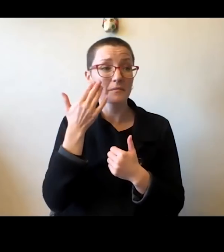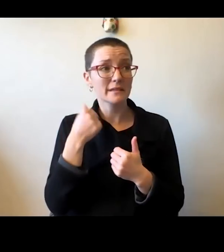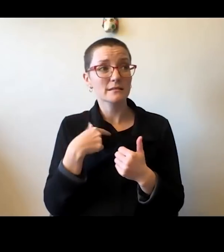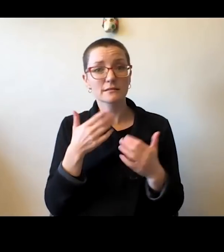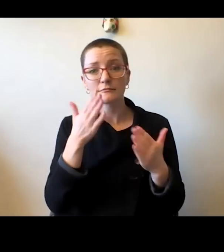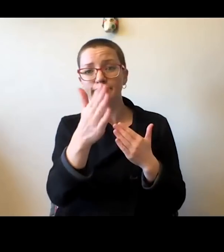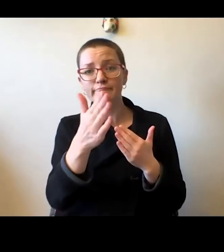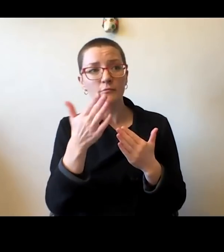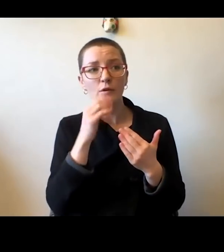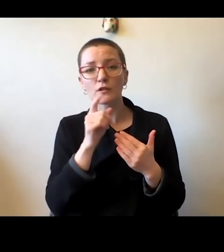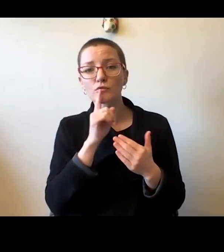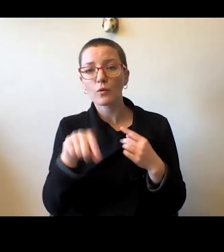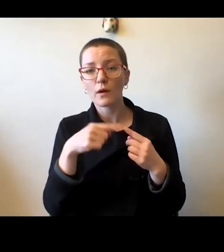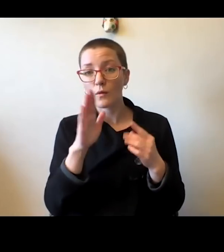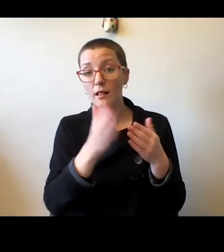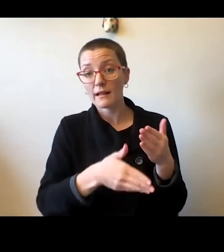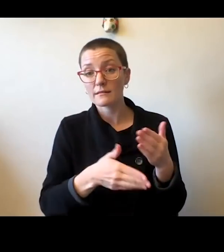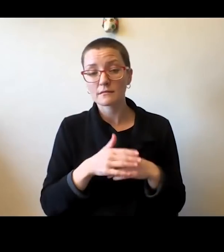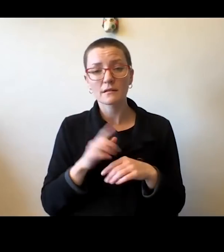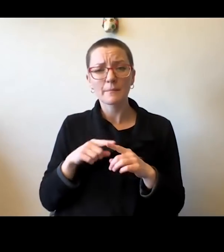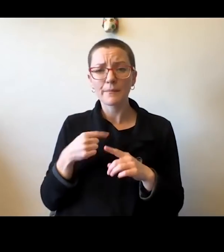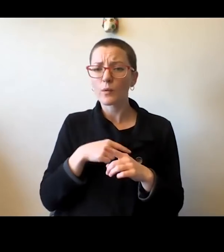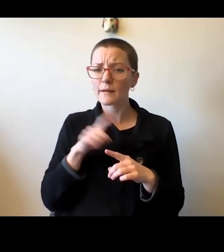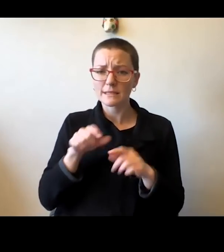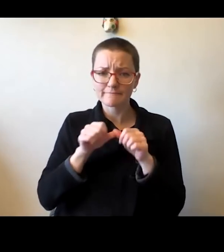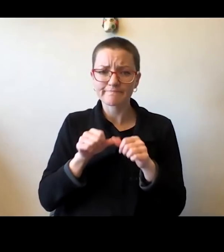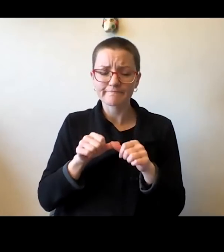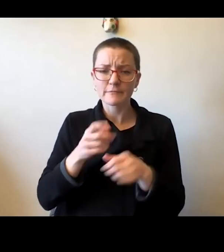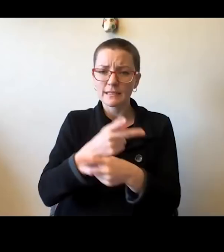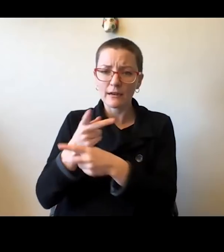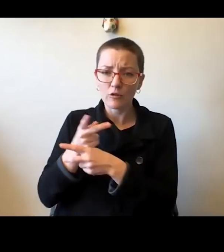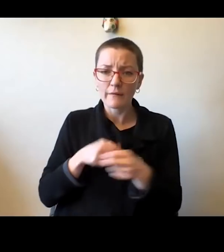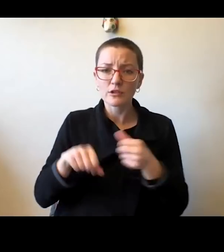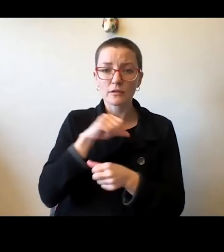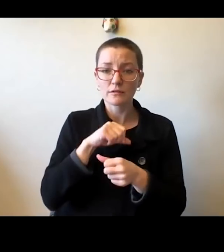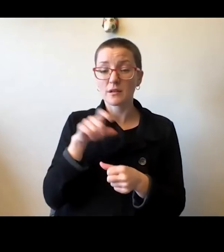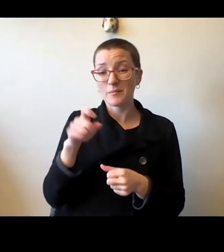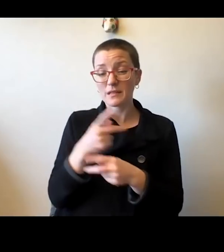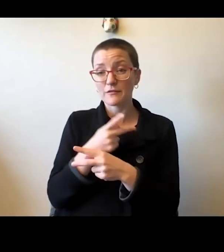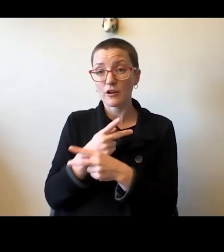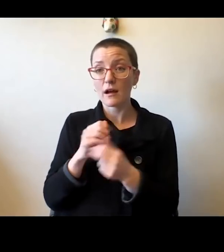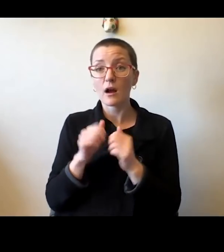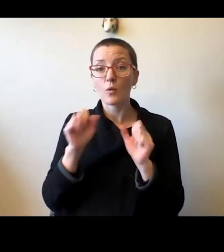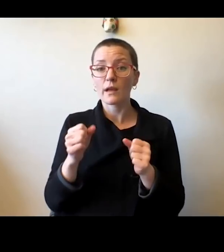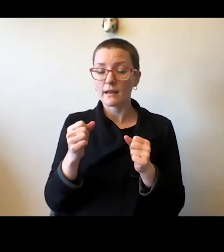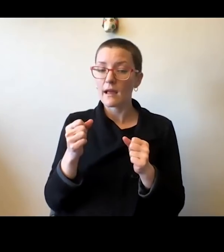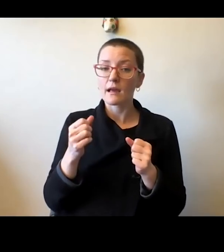But we must continue to take care of one another, and we must find ways to put our hands out to help lift